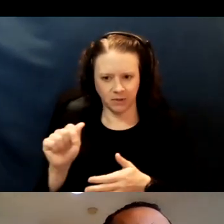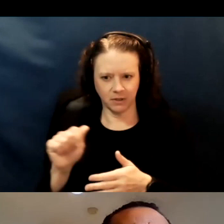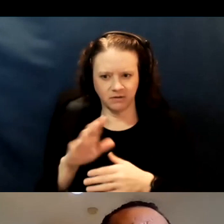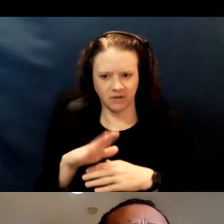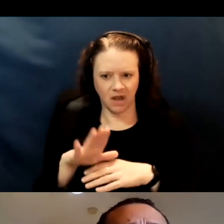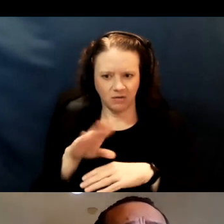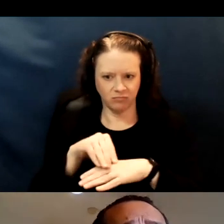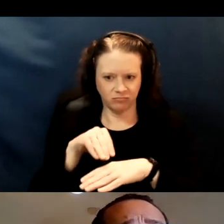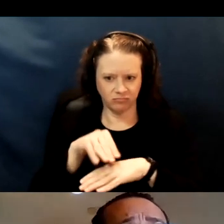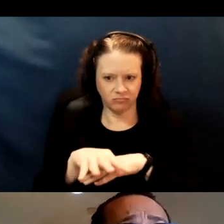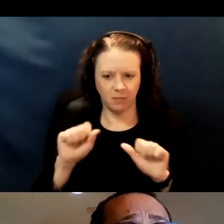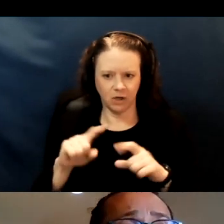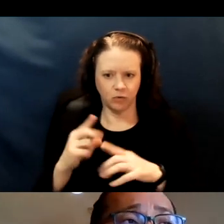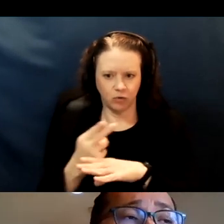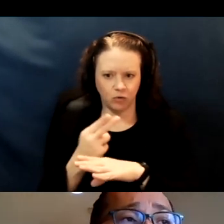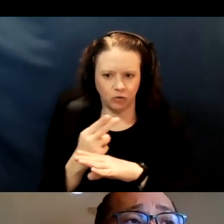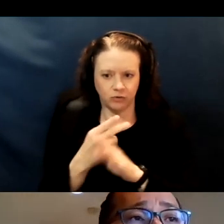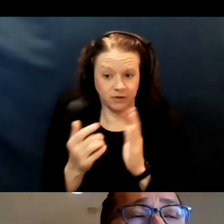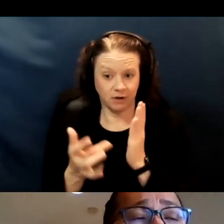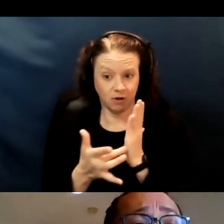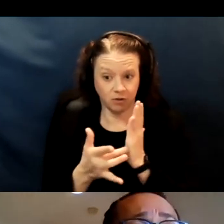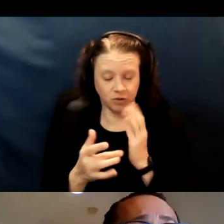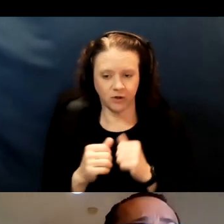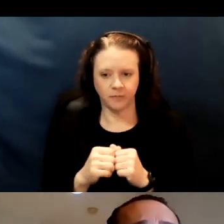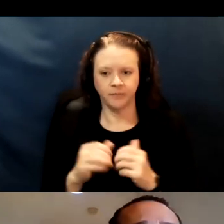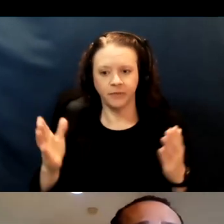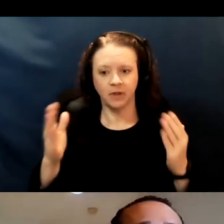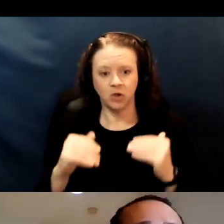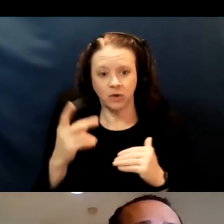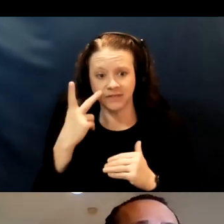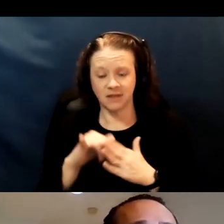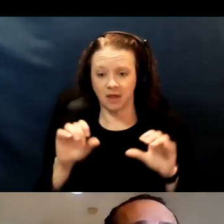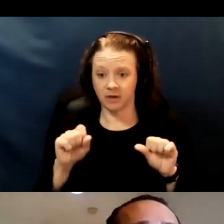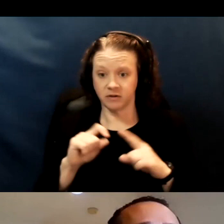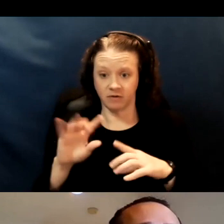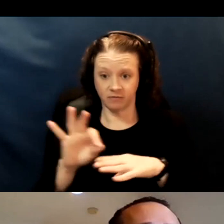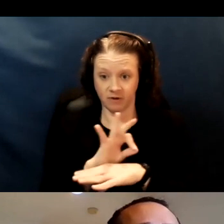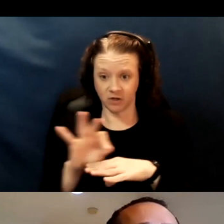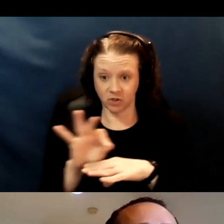You can see the areas of functional ability that we considered in coming up with these plans.